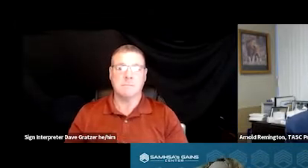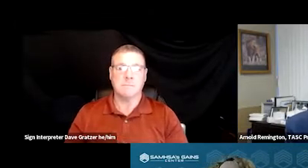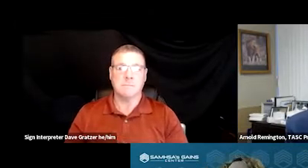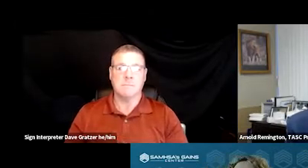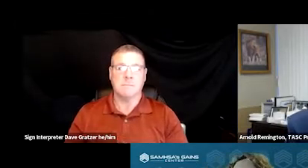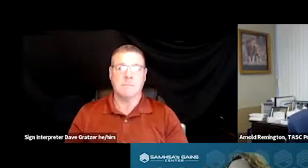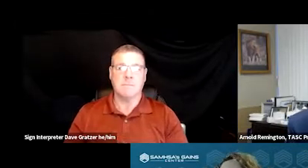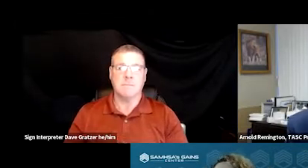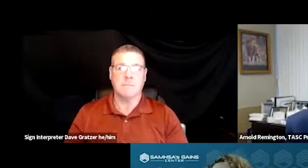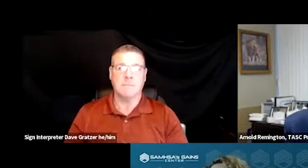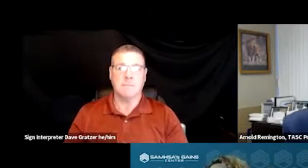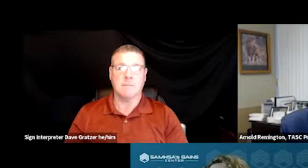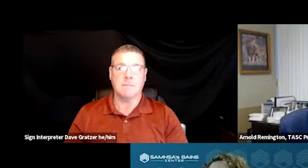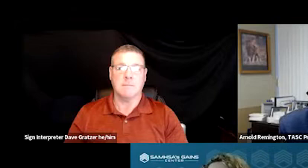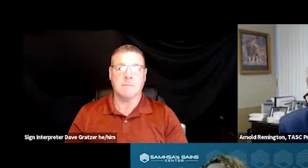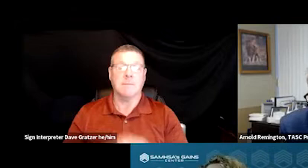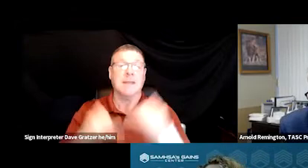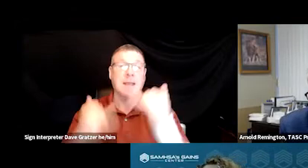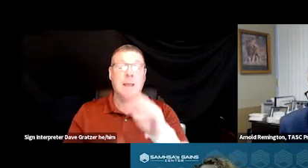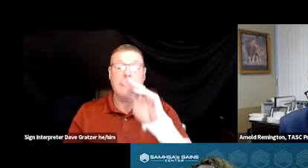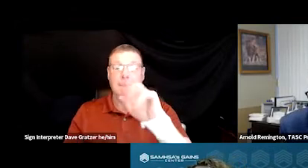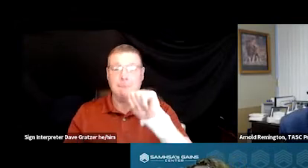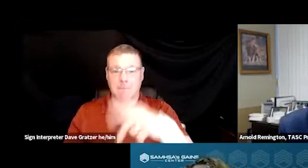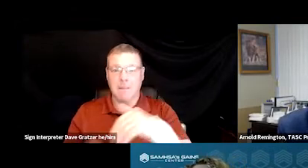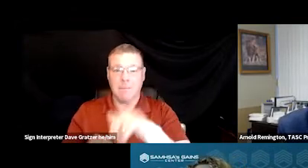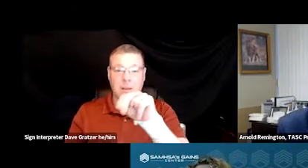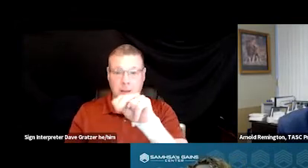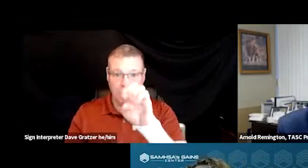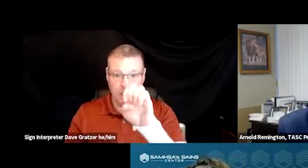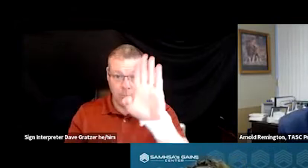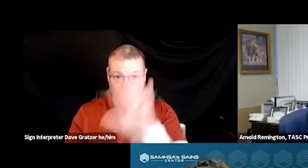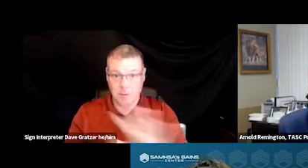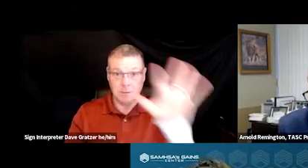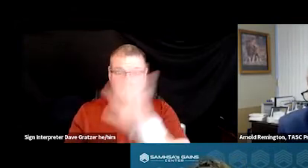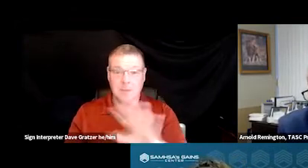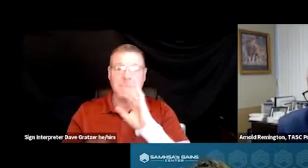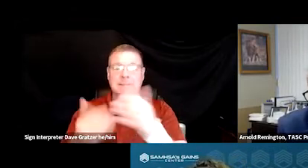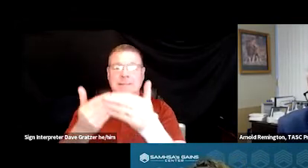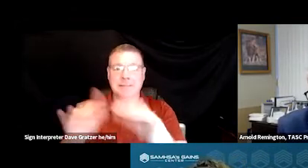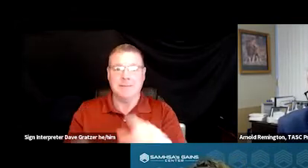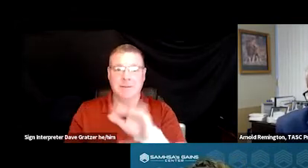So this is a map of region five, and Nebraska is divided into six regions,